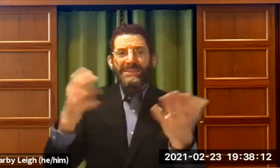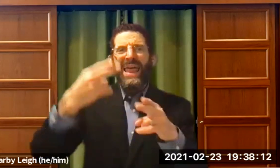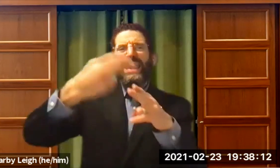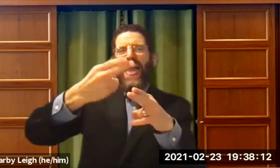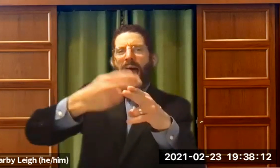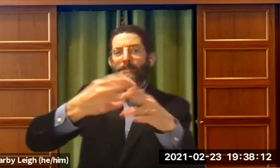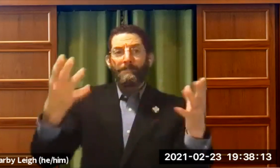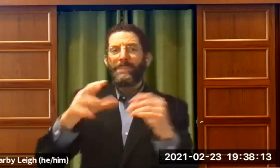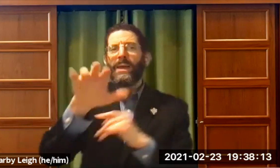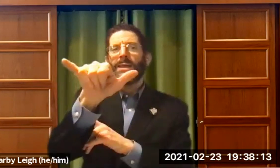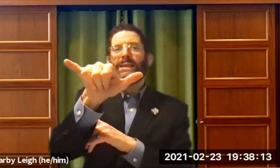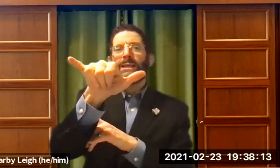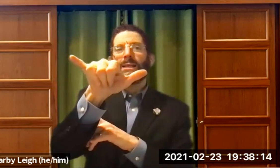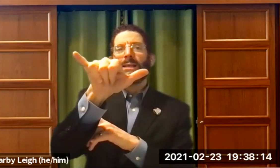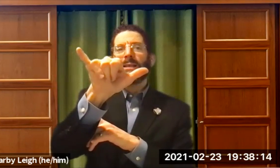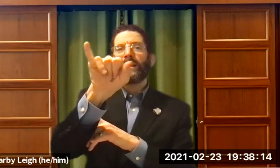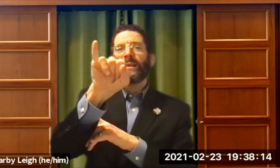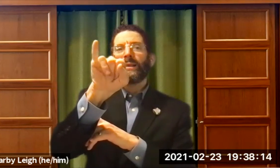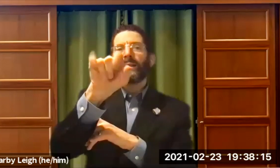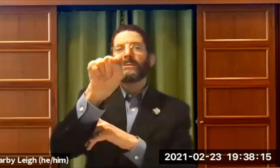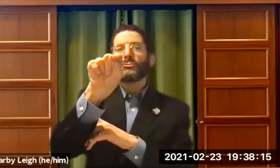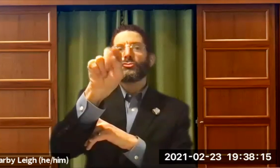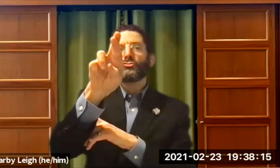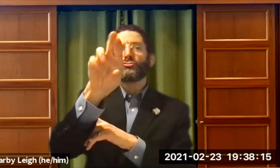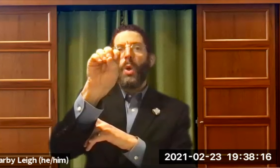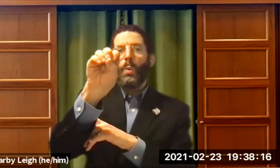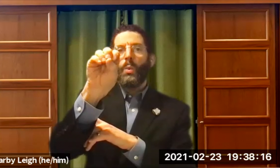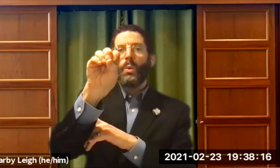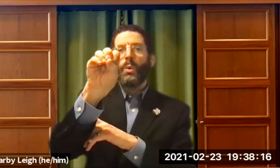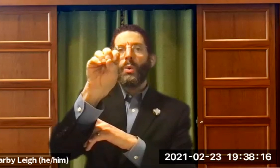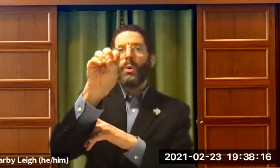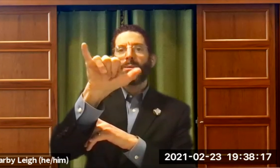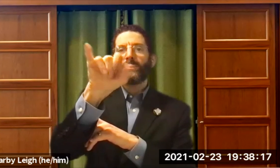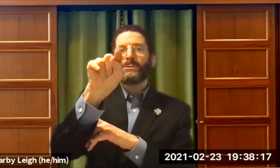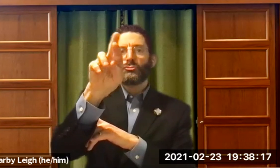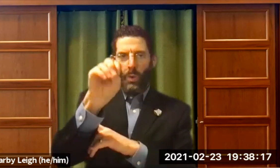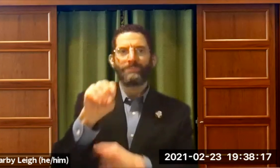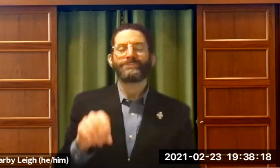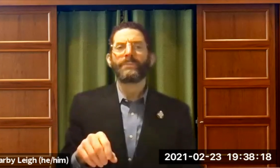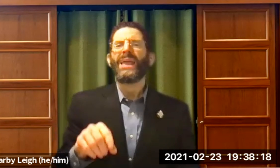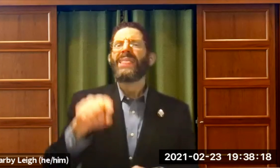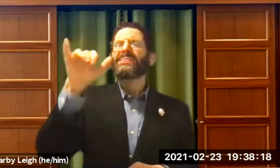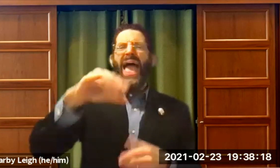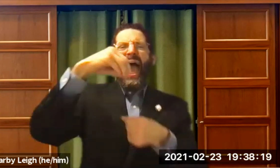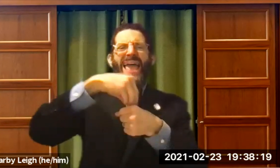And that par Shah or passage was Yitr o.